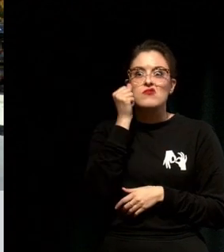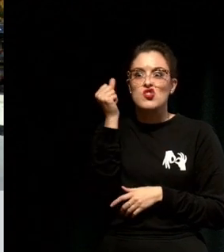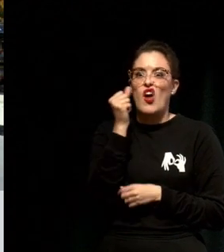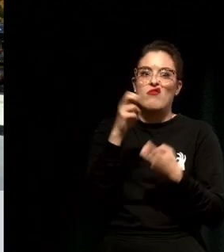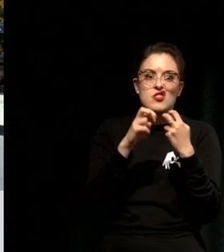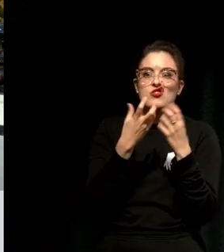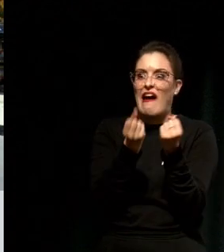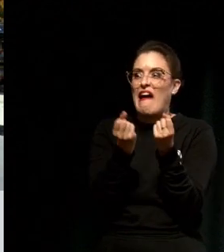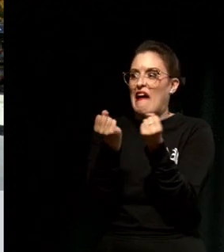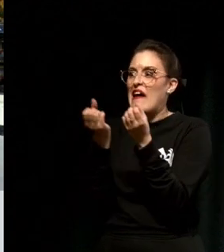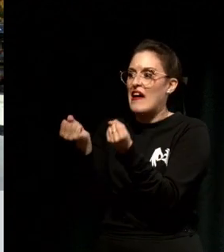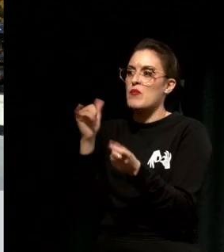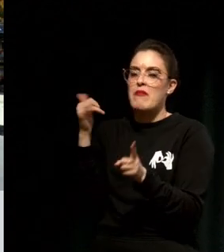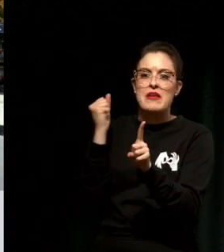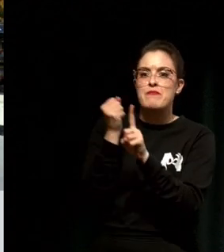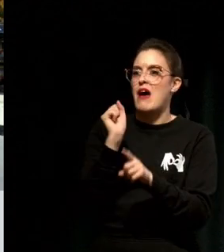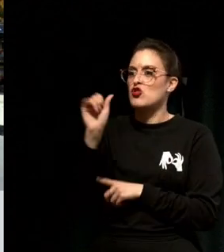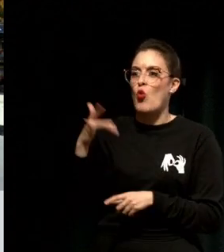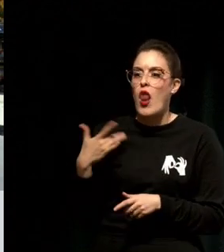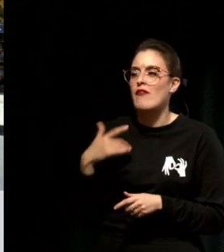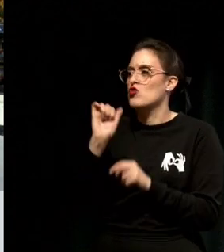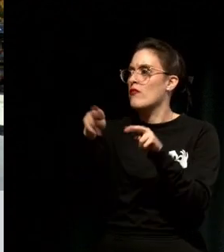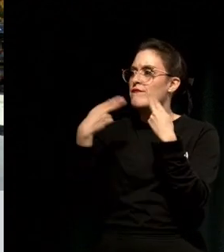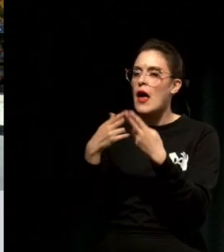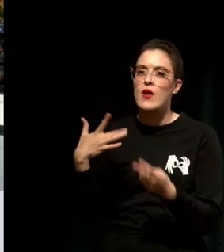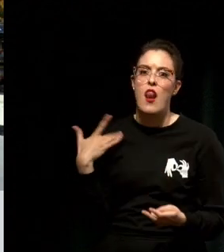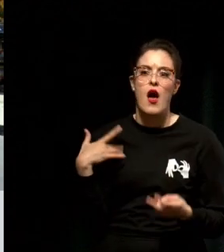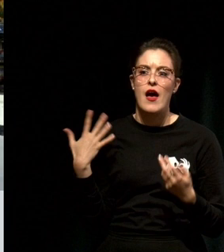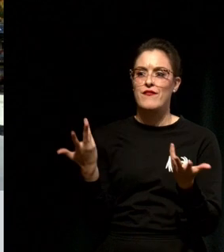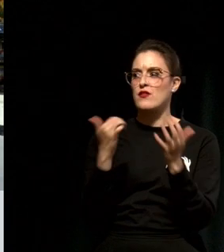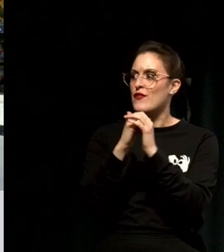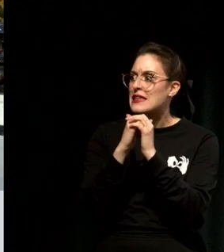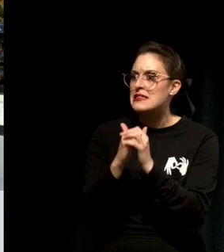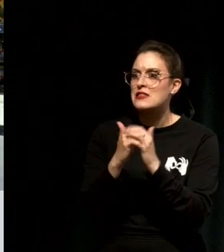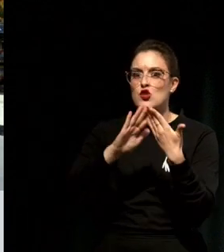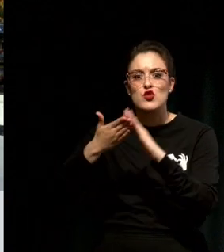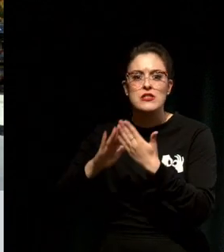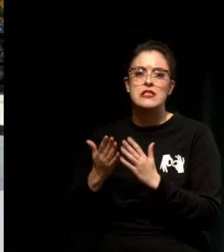problems that have impacted your life, the life of your family or your friends or your communities.